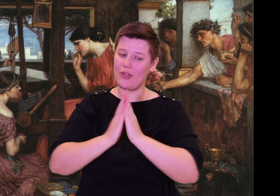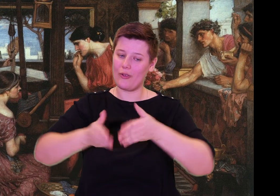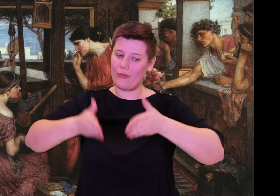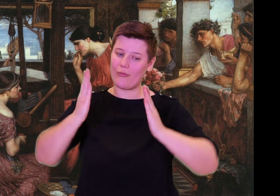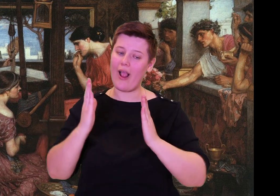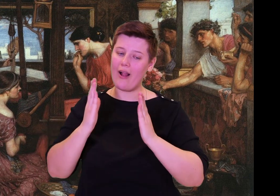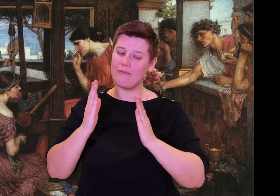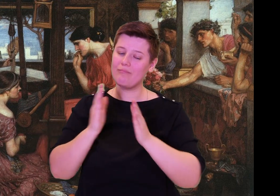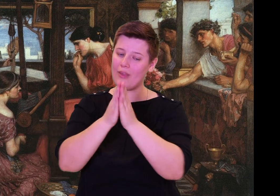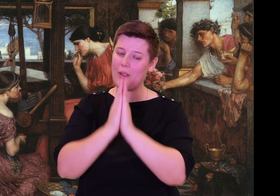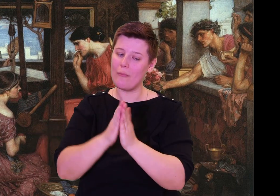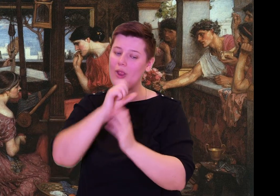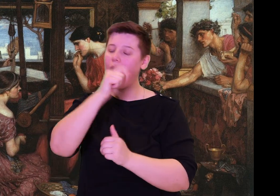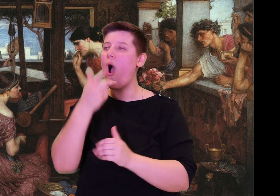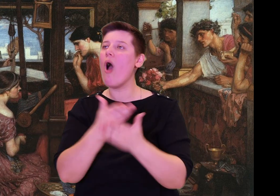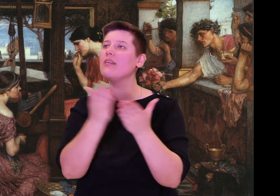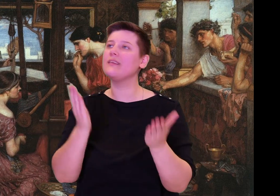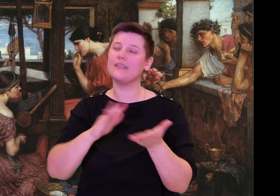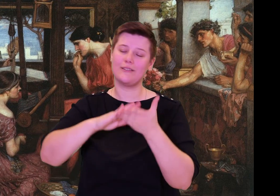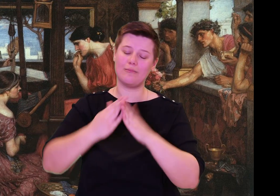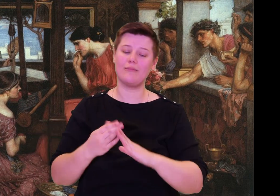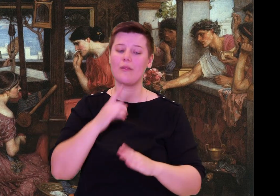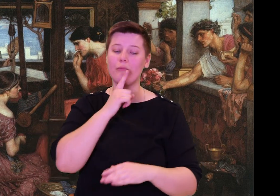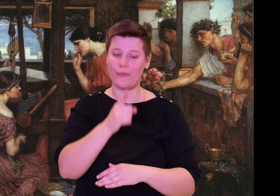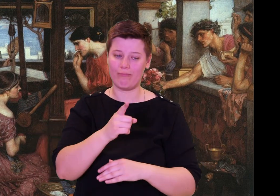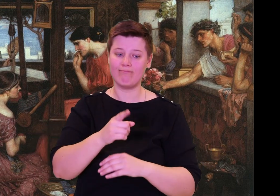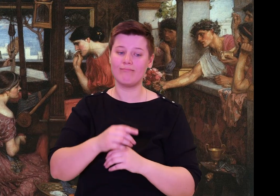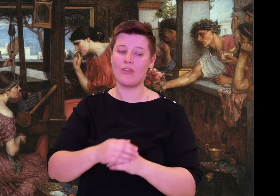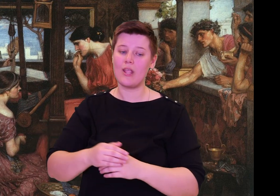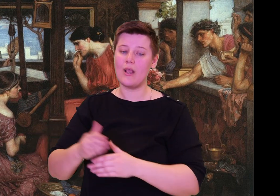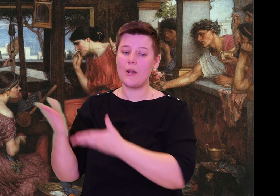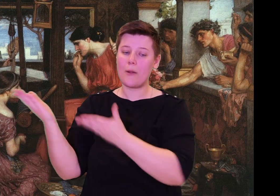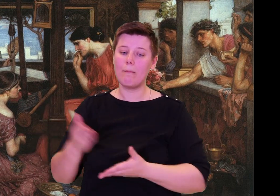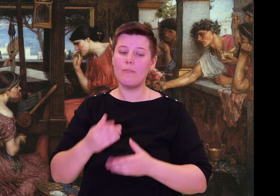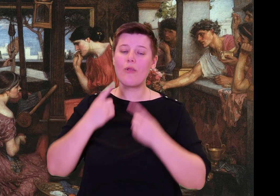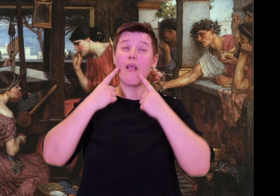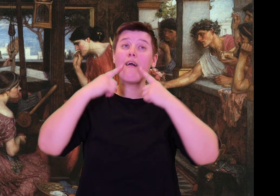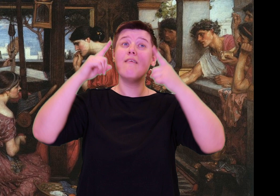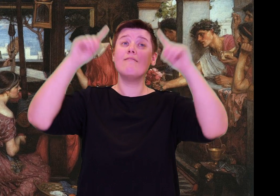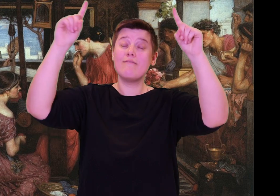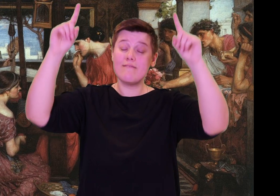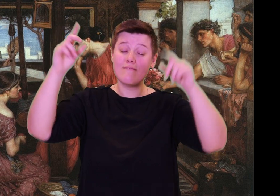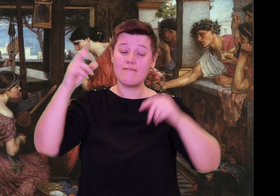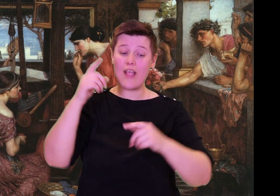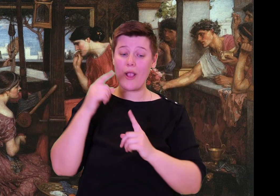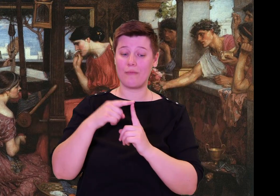more my age." He put the cup of sweet wine in her hand.